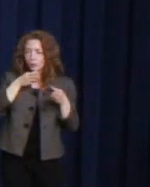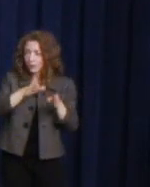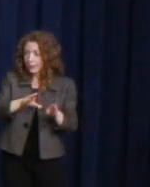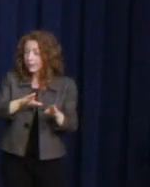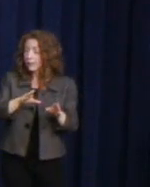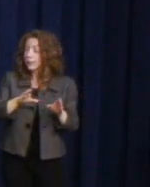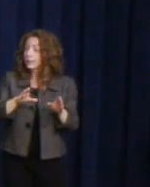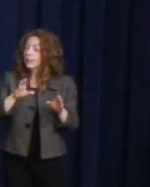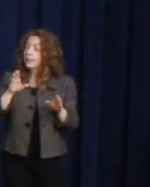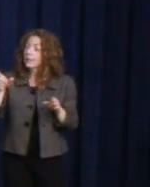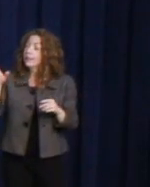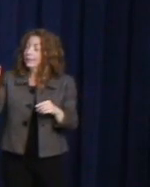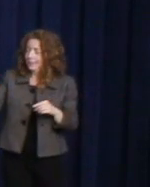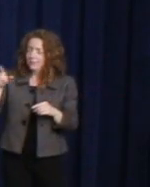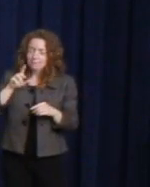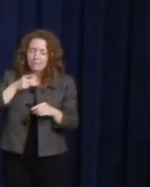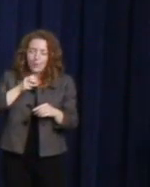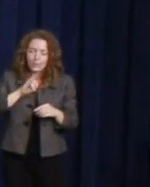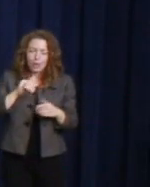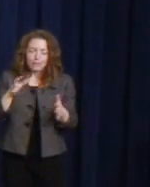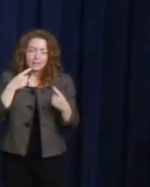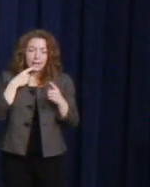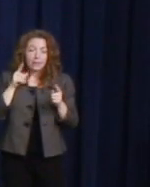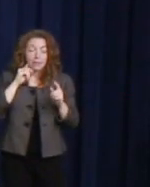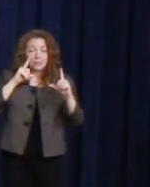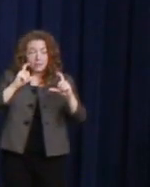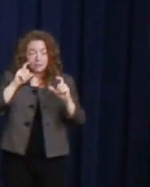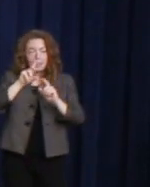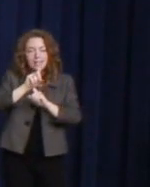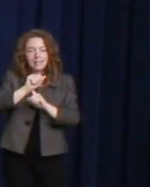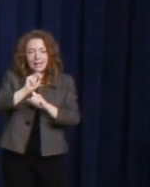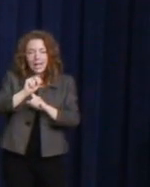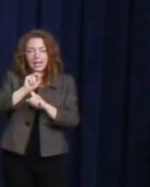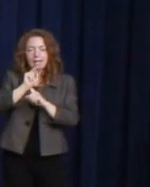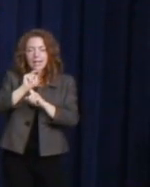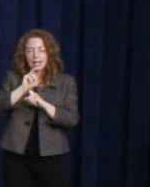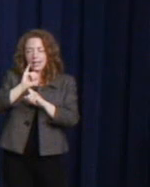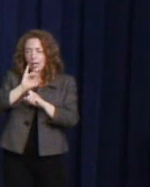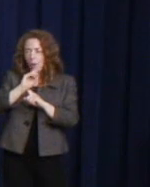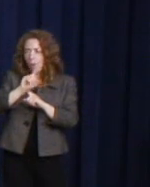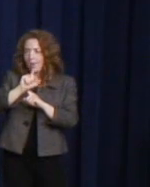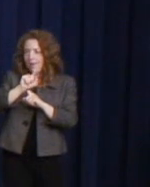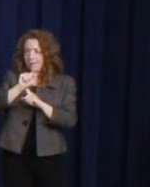Pelosi said by Dan Nicoletta for Milk's 1977 campaign.